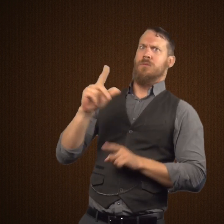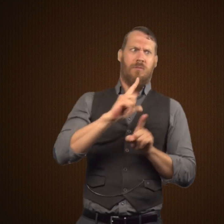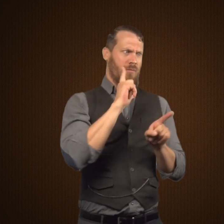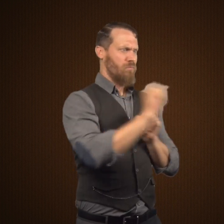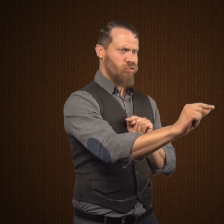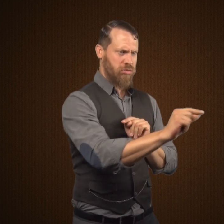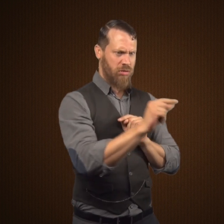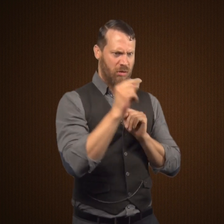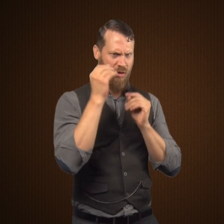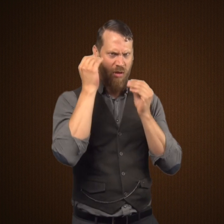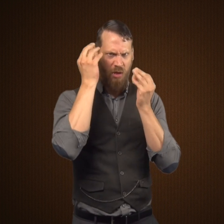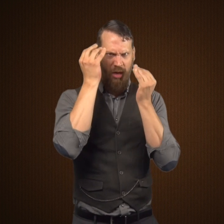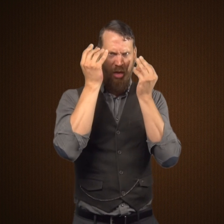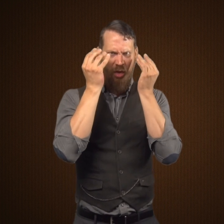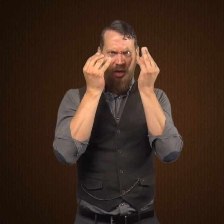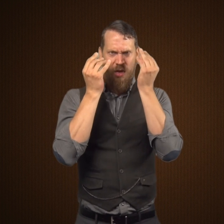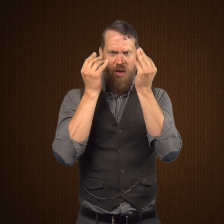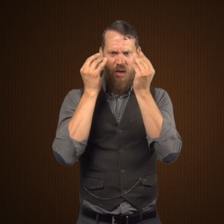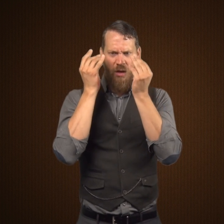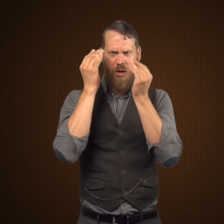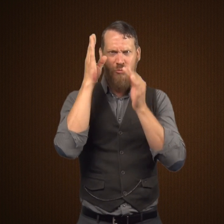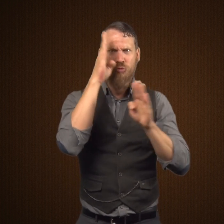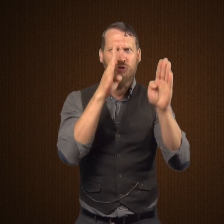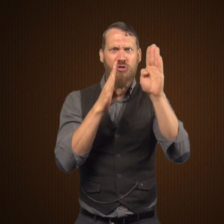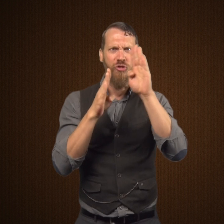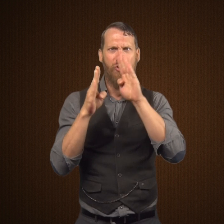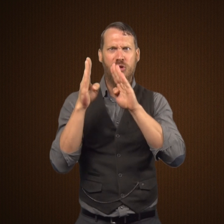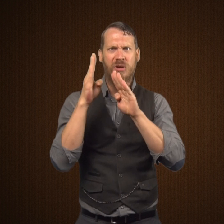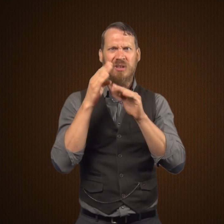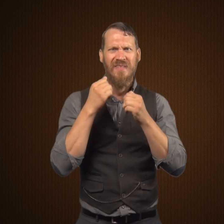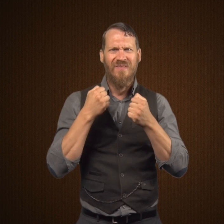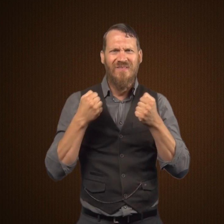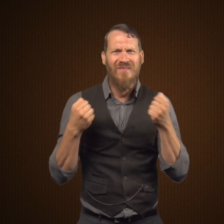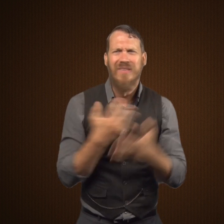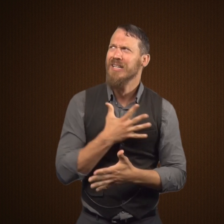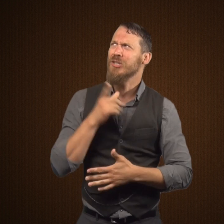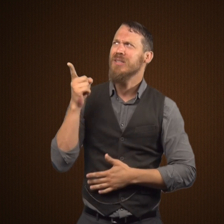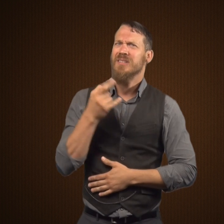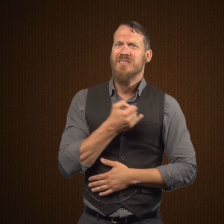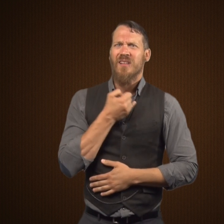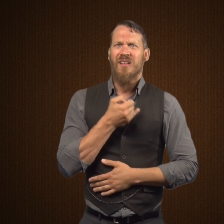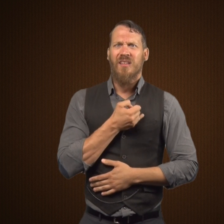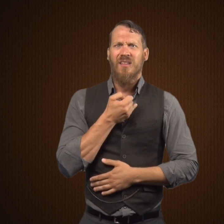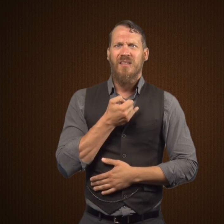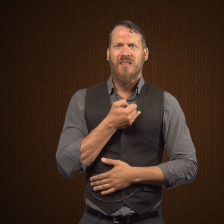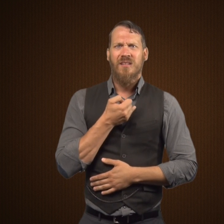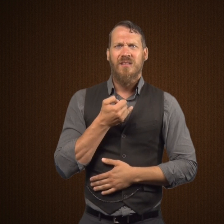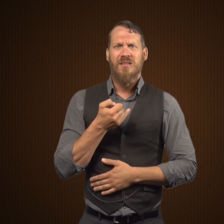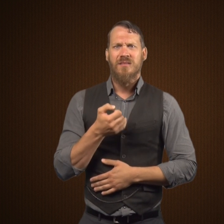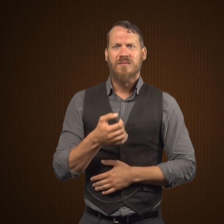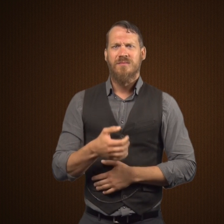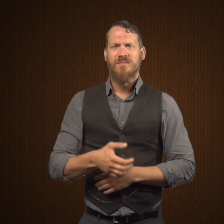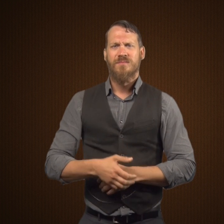Mr. Utterson and Mr. Enfield run away, worried about Doctor Jekyll.